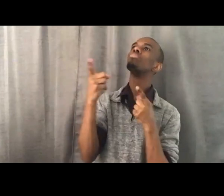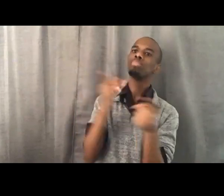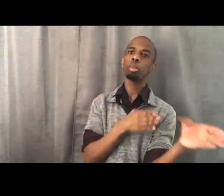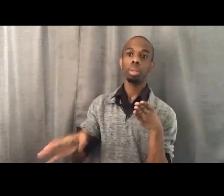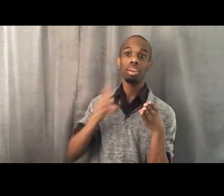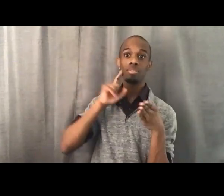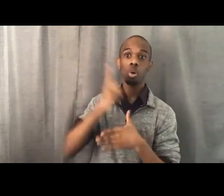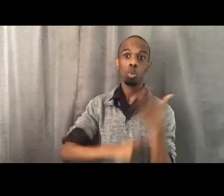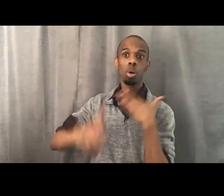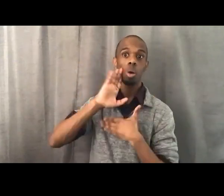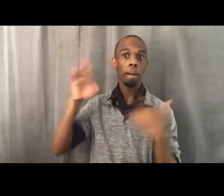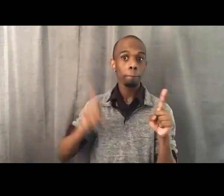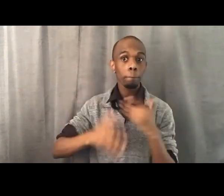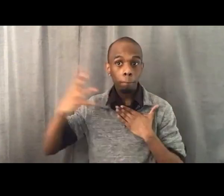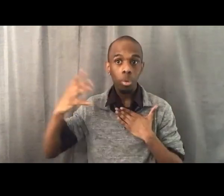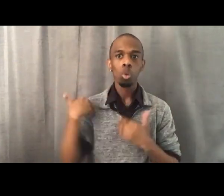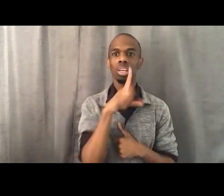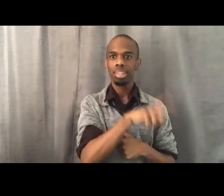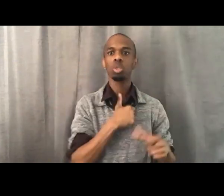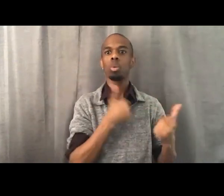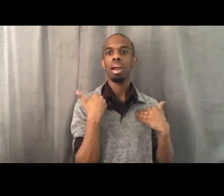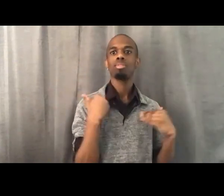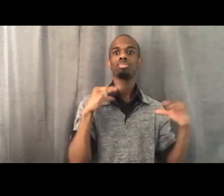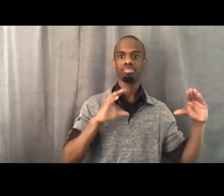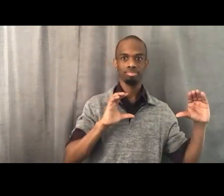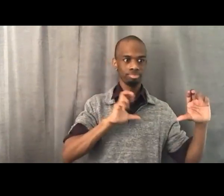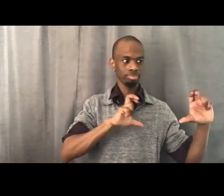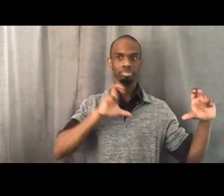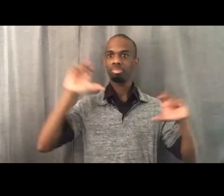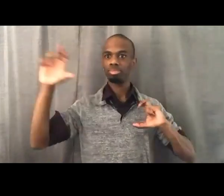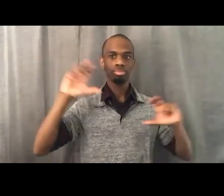We need to be in this state of constant receipt. So we're grateful that there's some organizations